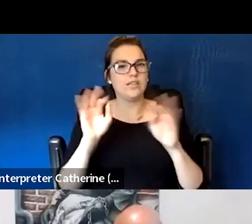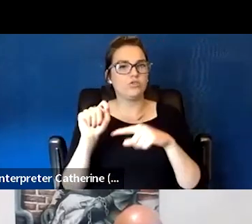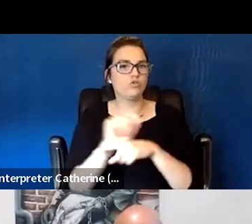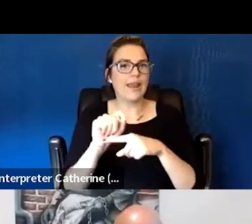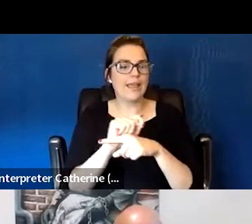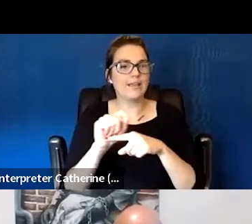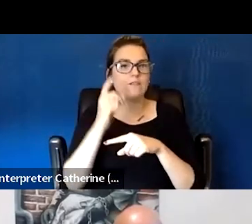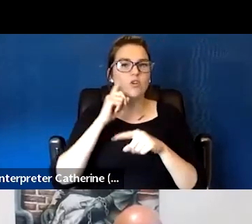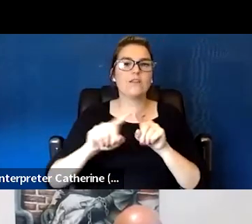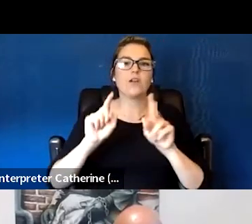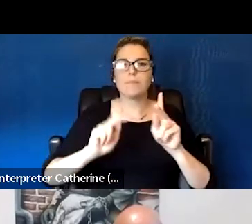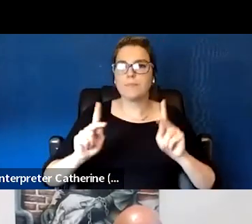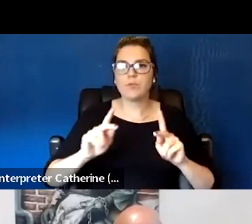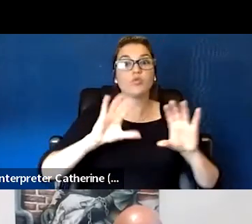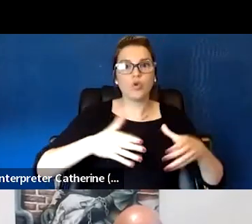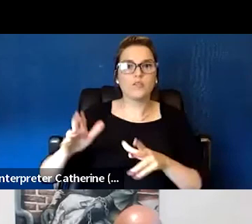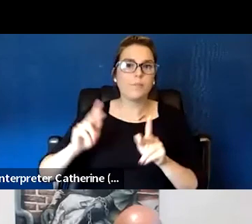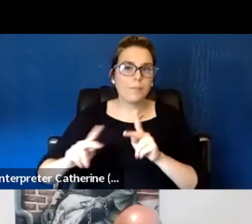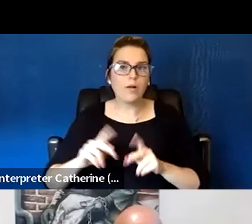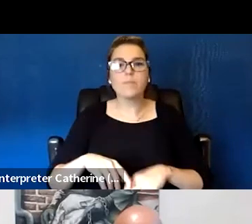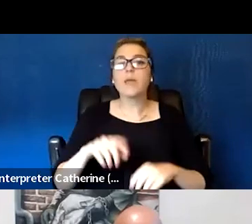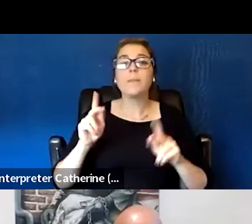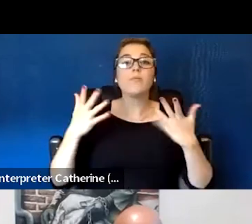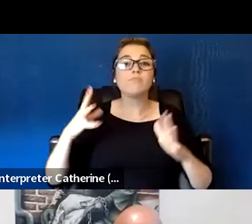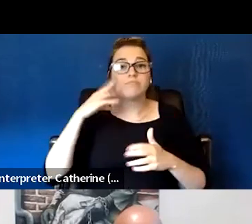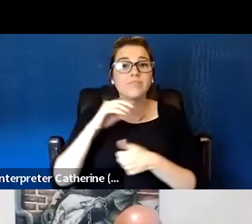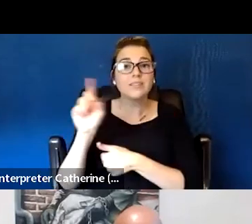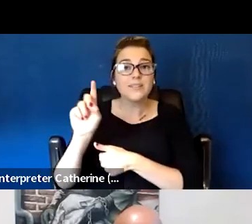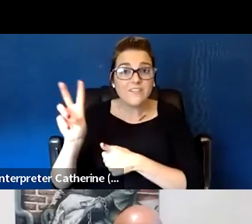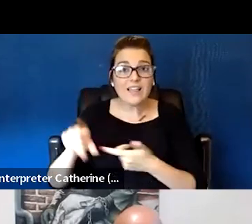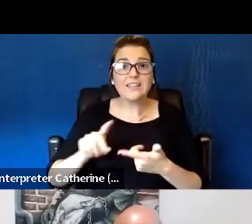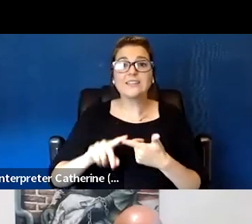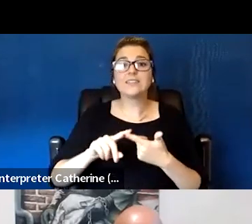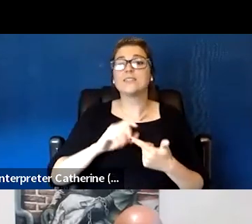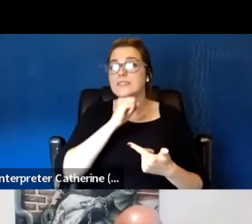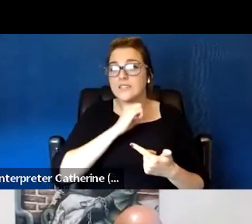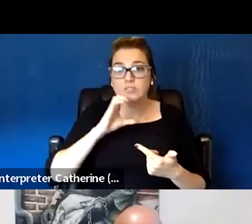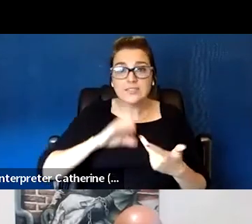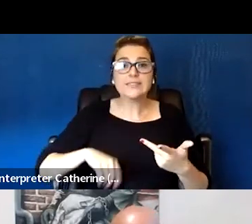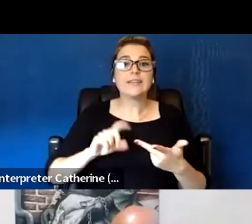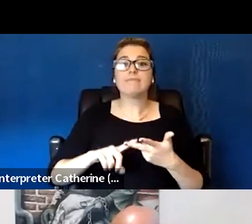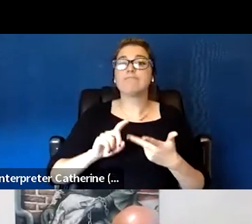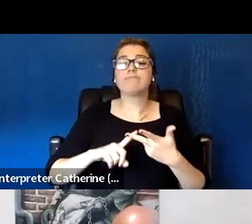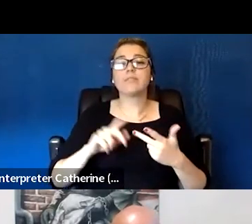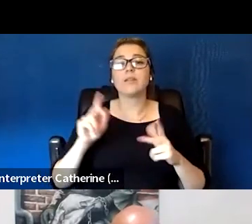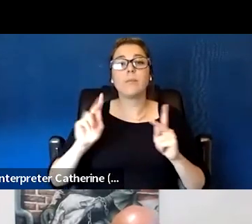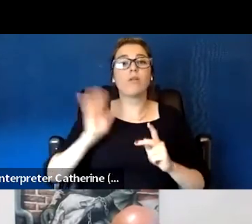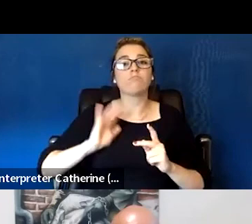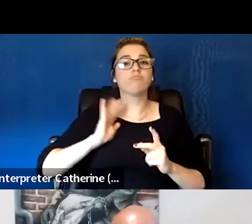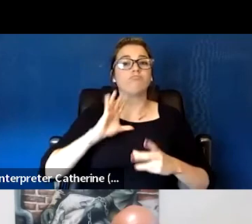such as domestic violence, the elderly, veterans SMI and SUD as well. And I could name just two more really quickly,